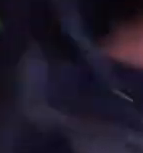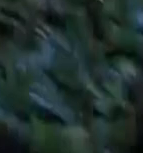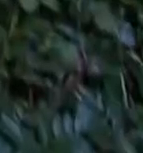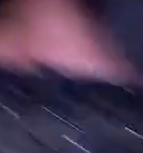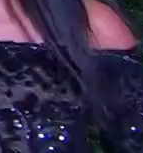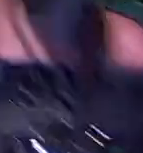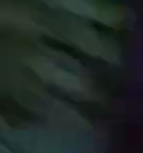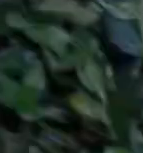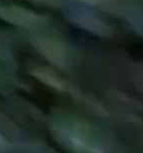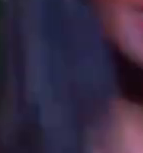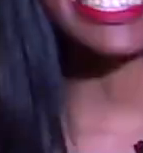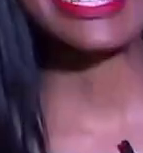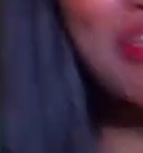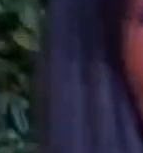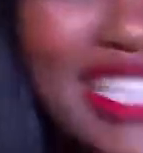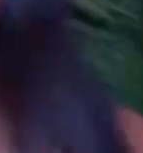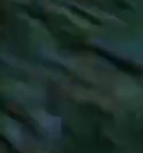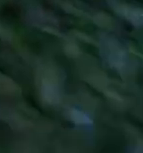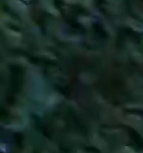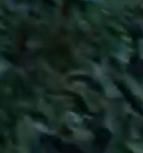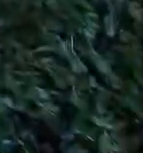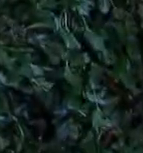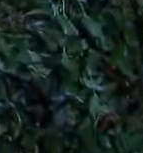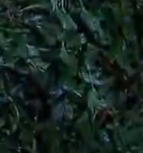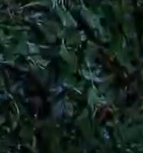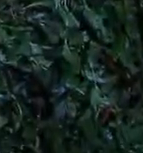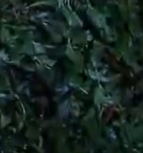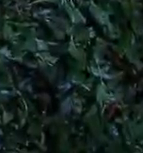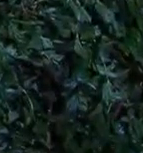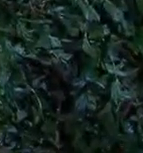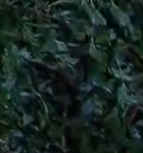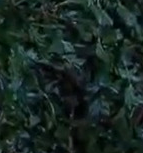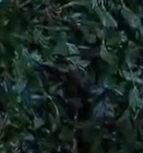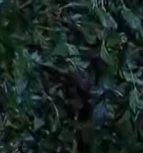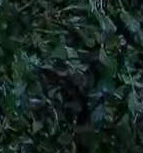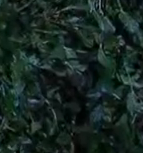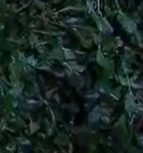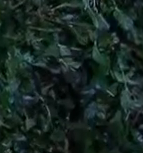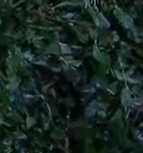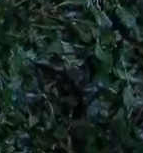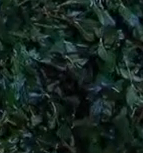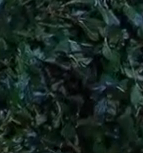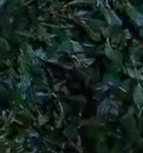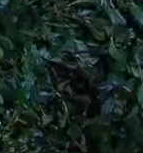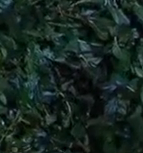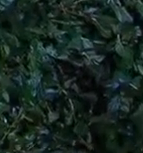she owns her success it is as simple as that so ladies and gentlemen sit back relax and enjoy because tonight is definitely going to be amazing